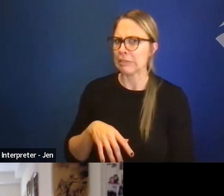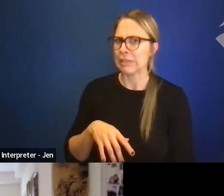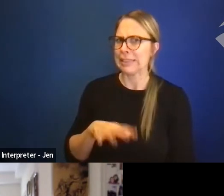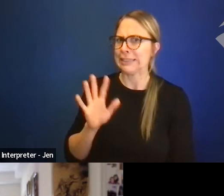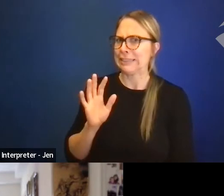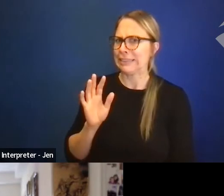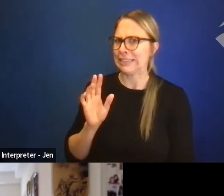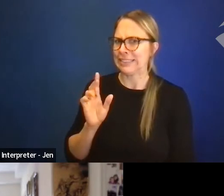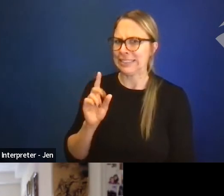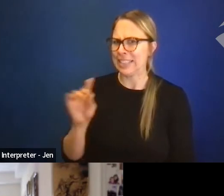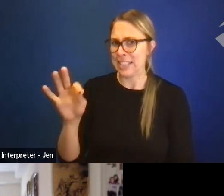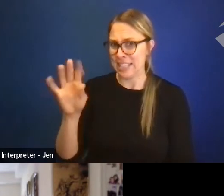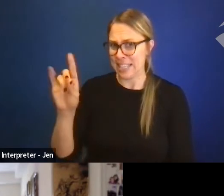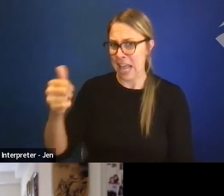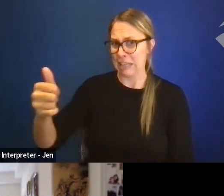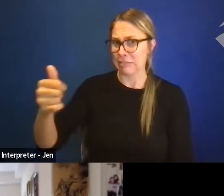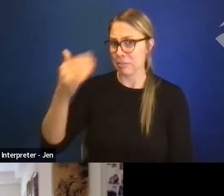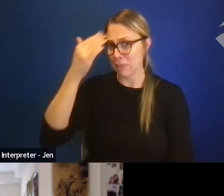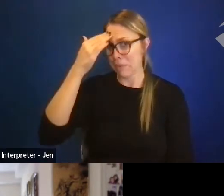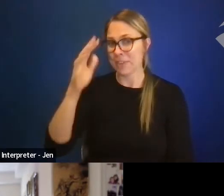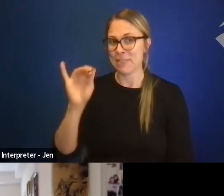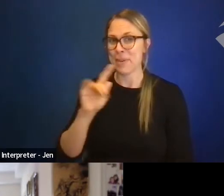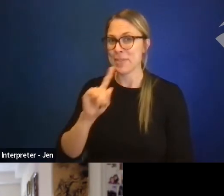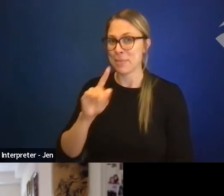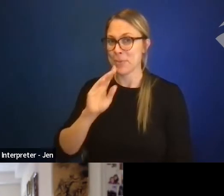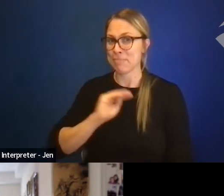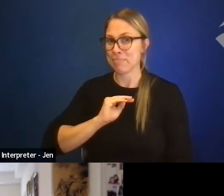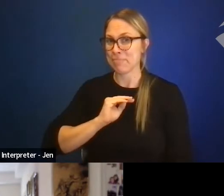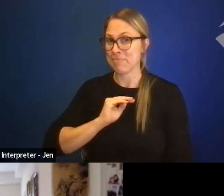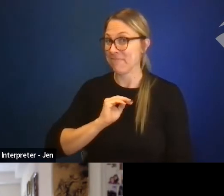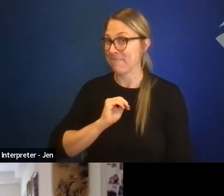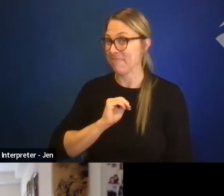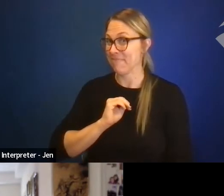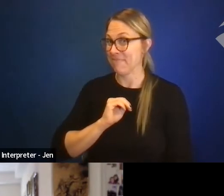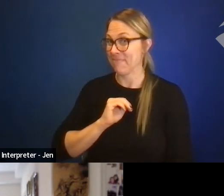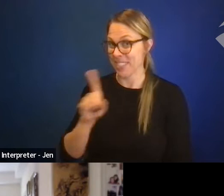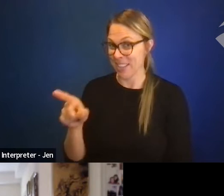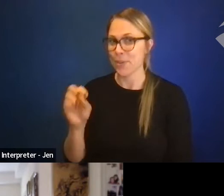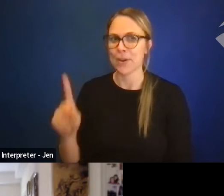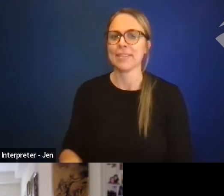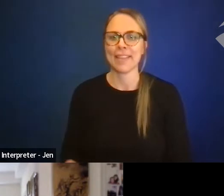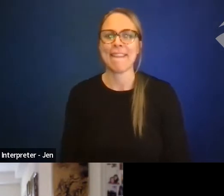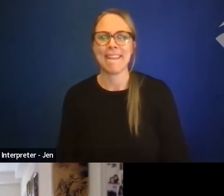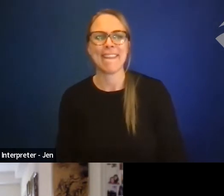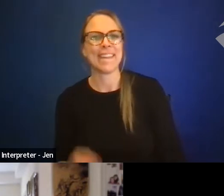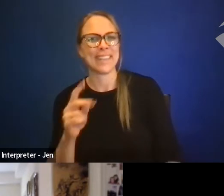can I somehow know whether my response was... Is that you? Okay. Yeah.